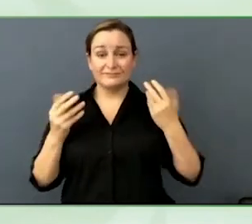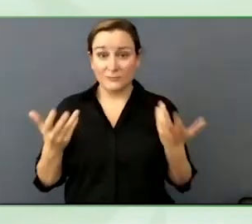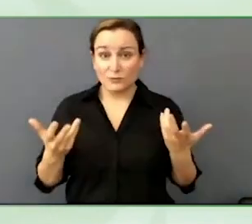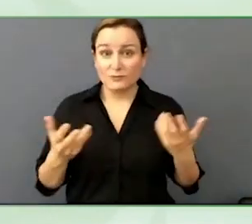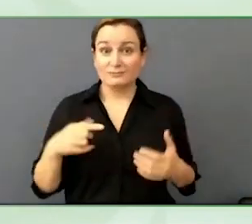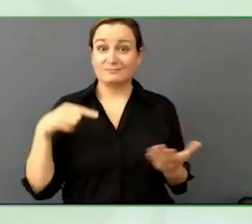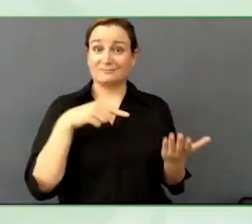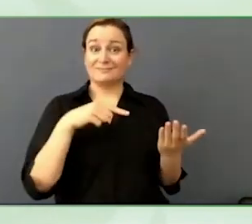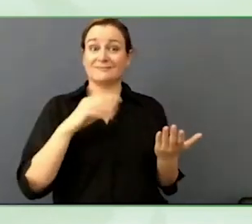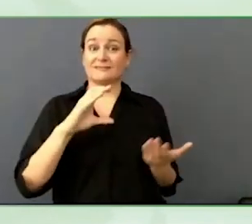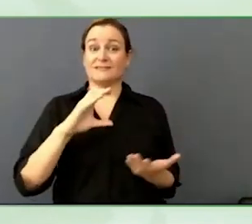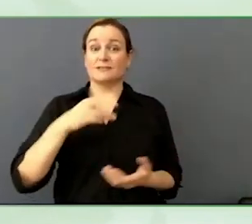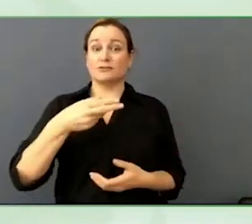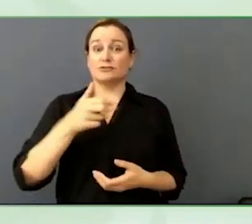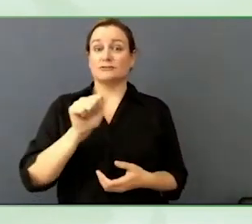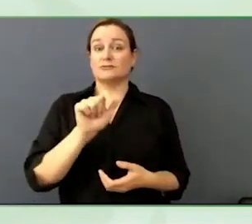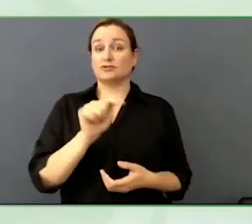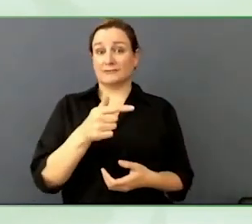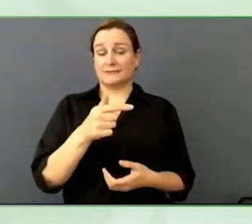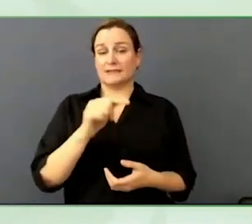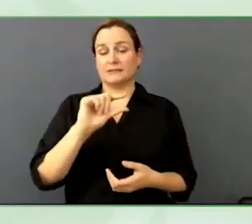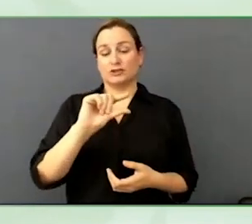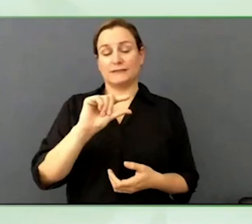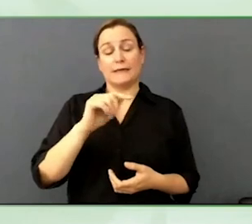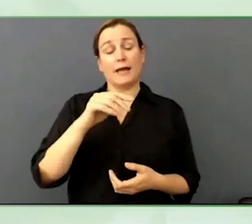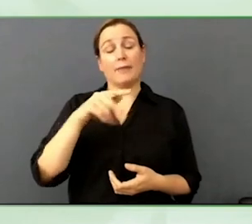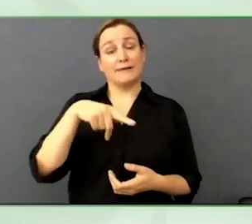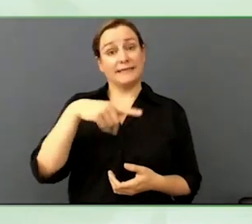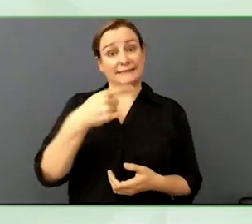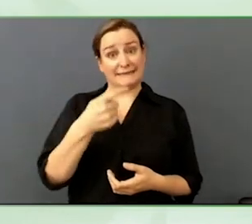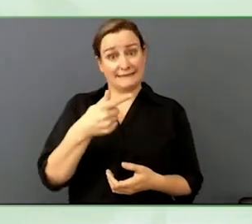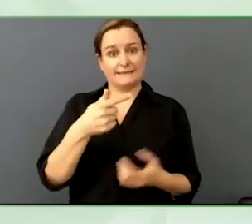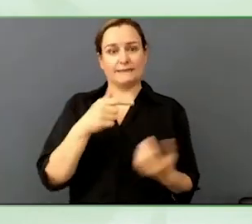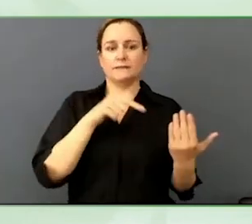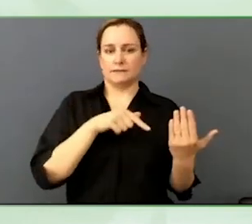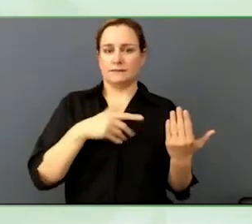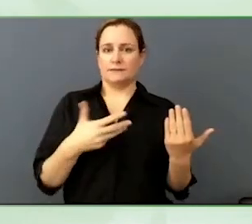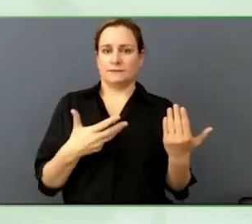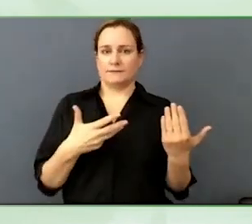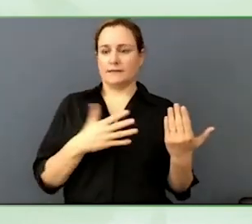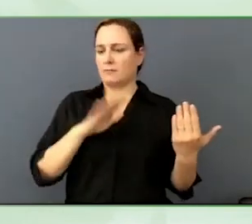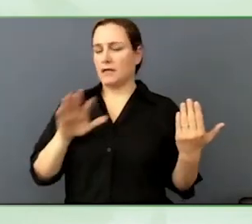After a while, everybody realises even Wikipedia is written by individuals.